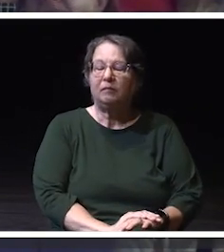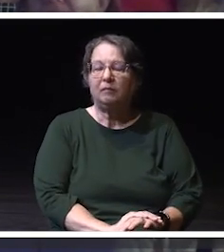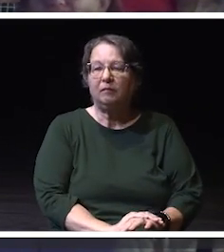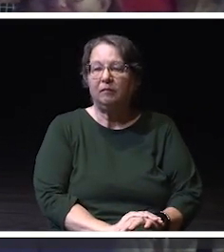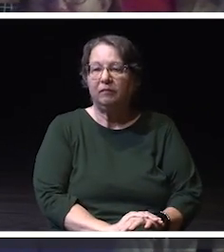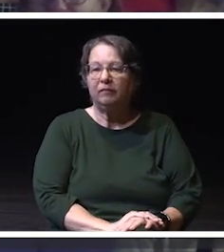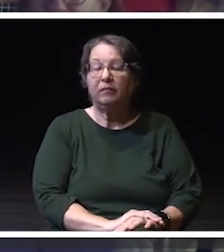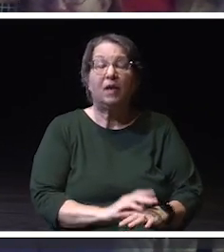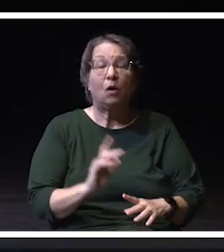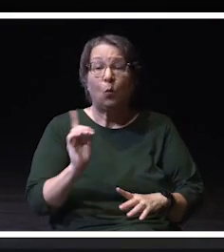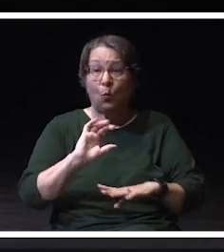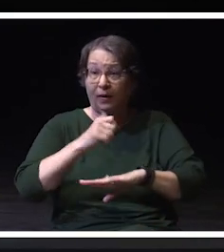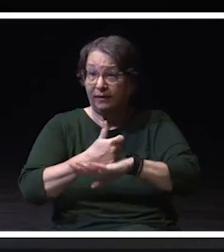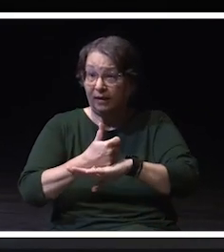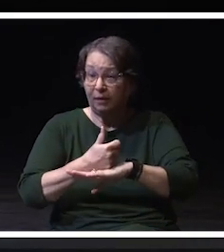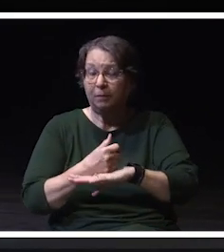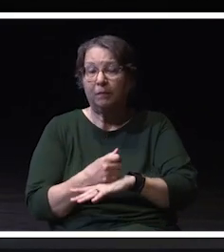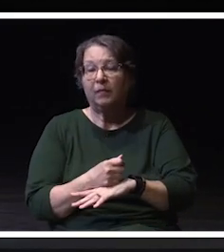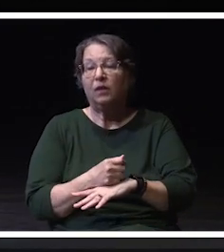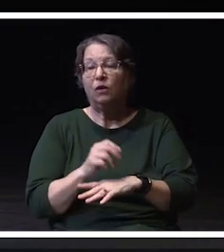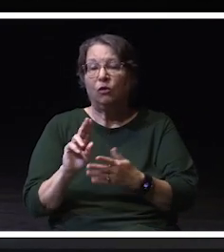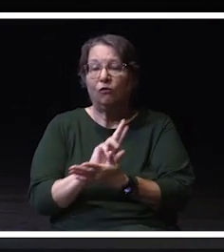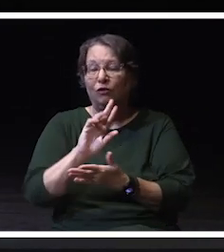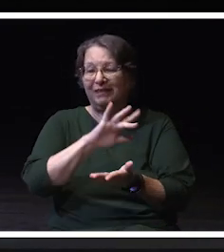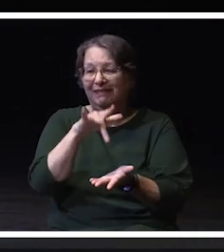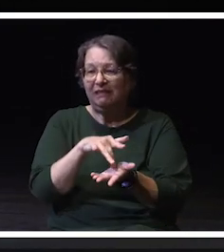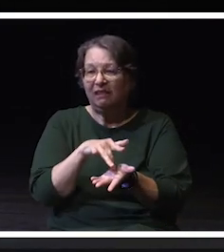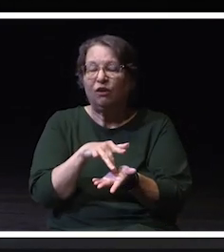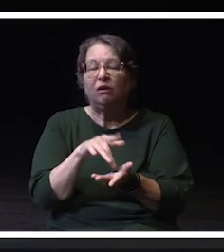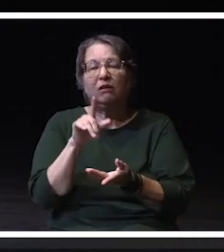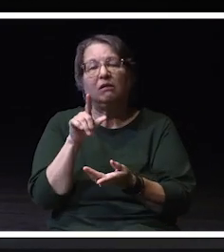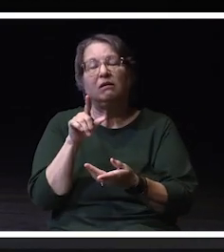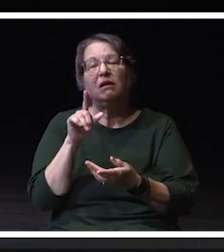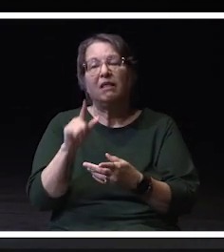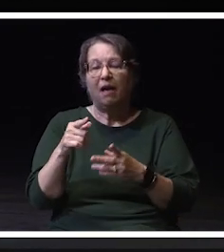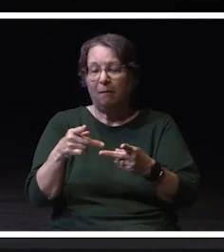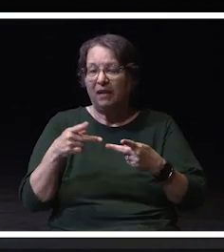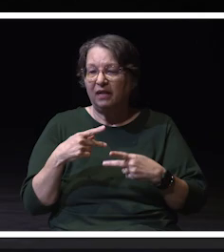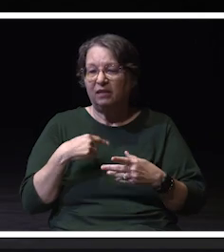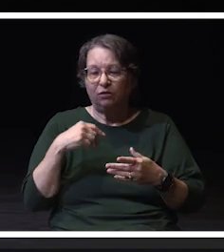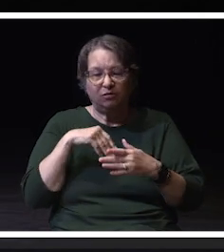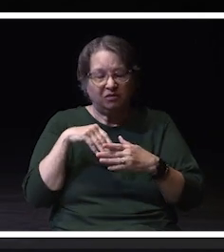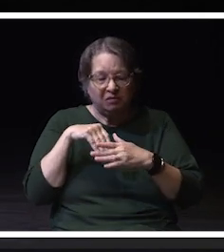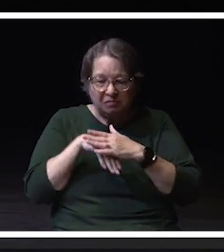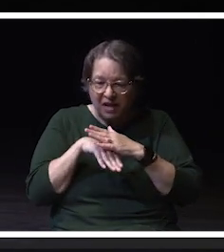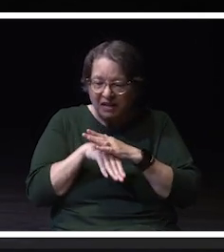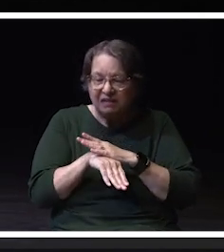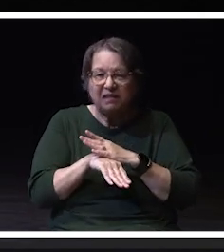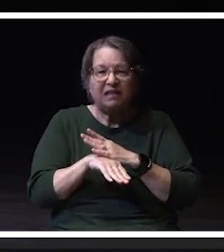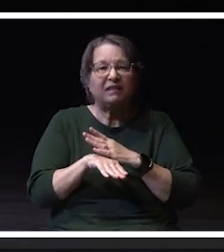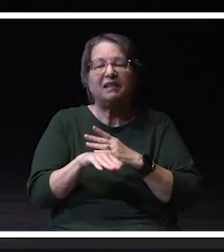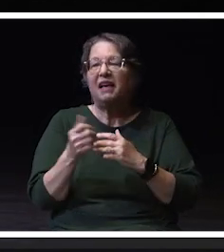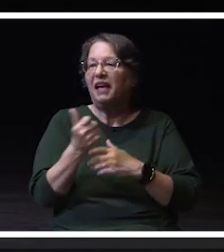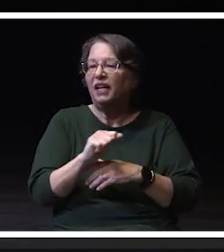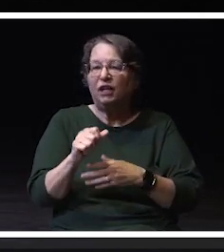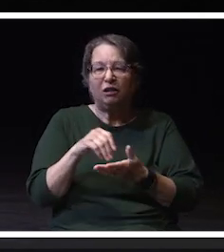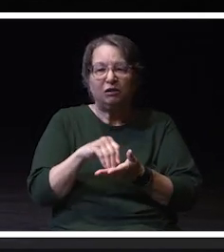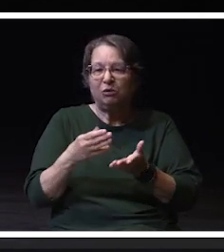Located in the University Center, this space will provide seamless access to student services, meeting their needs,